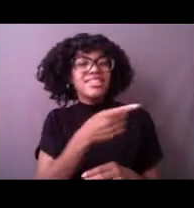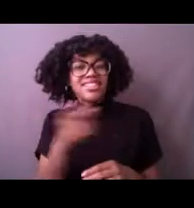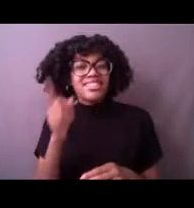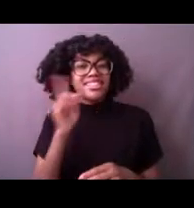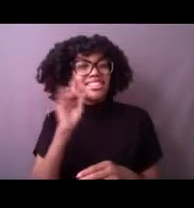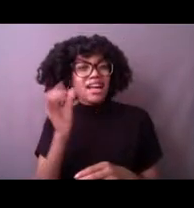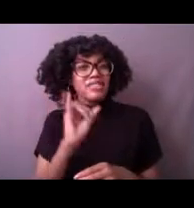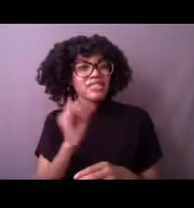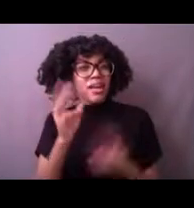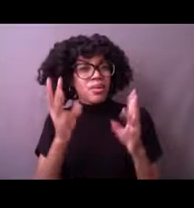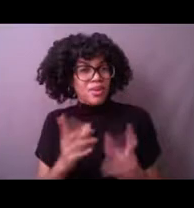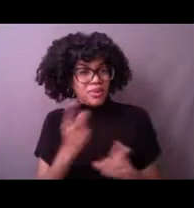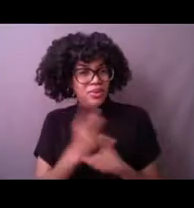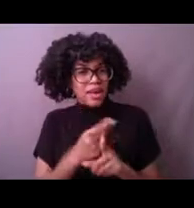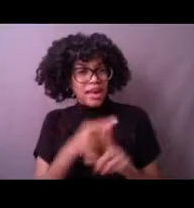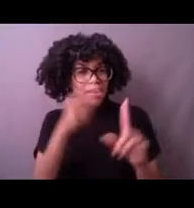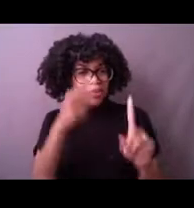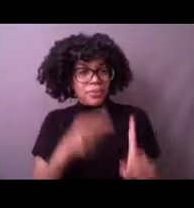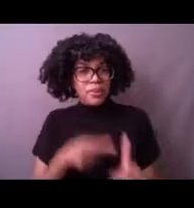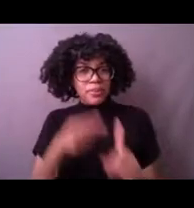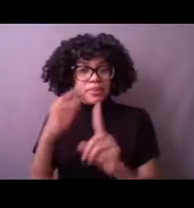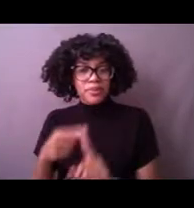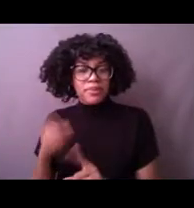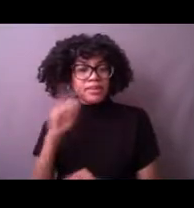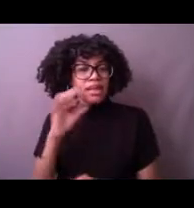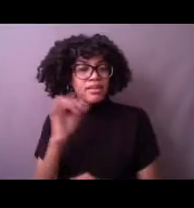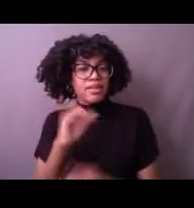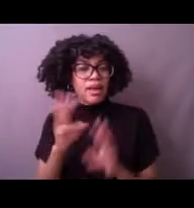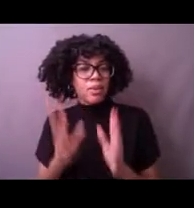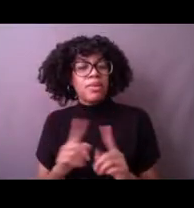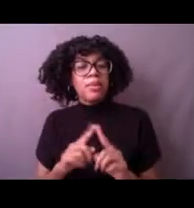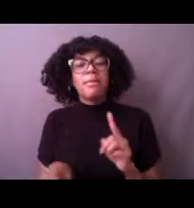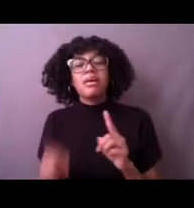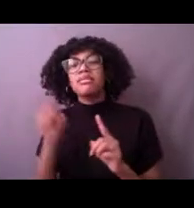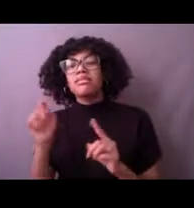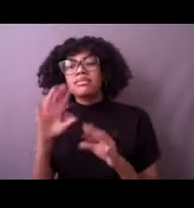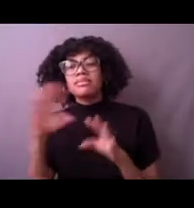a lot of the things we've discussed, so let's see. So Joseph says storms.